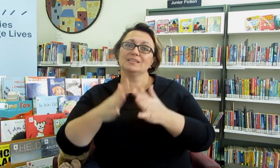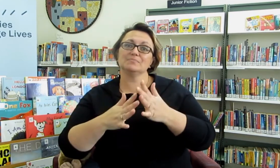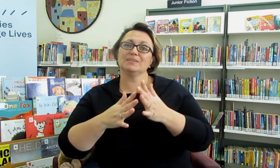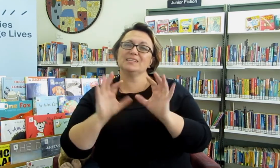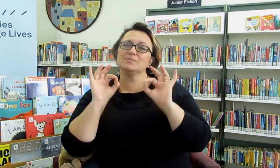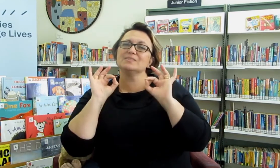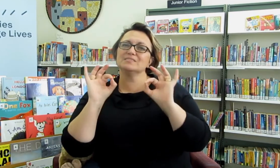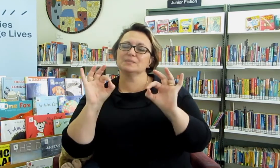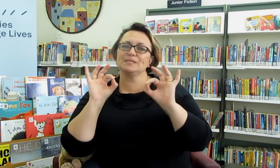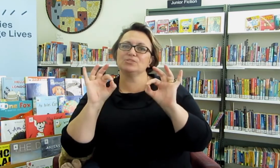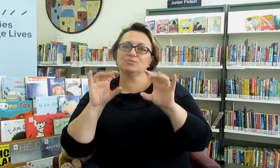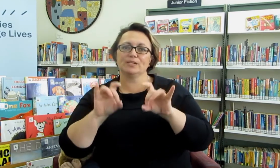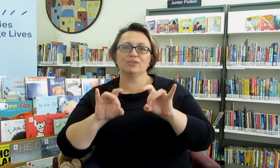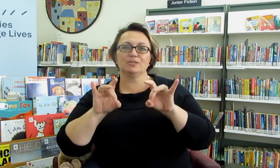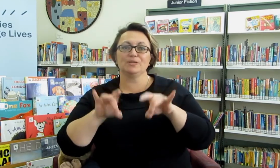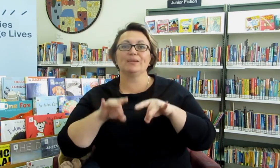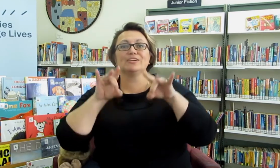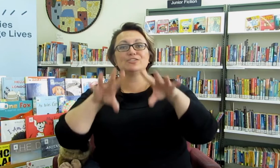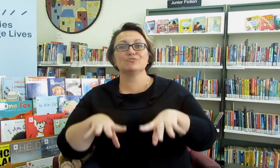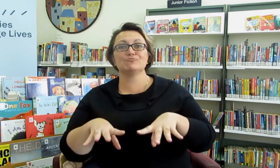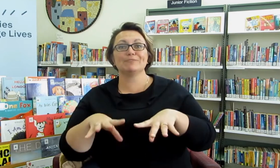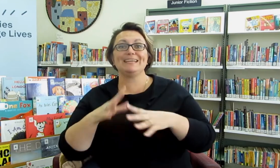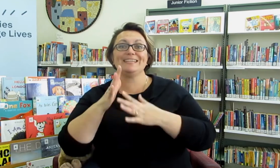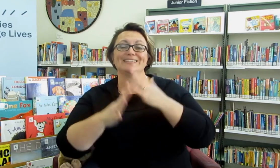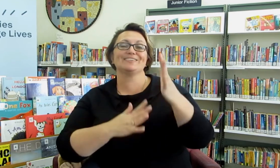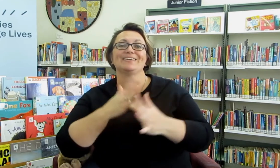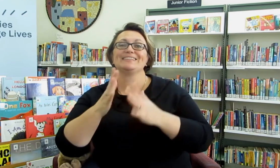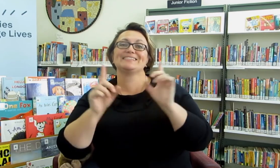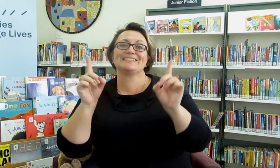but these ones are special we're going to be doing Australian signs today.